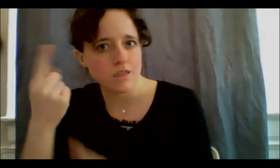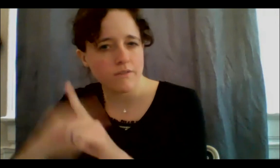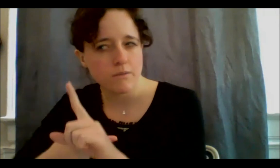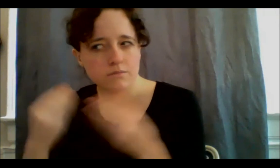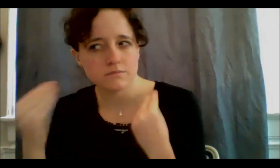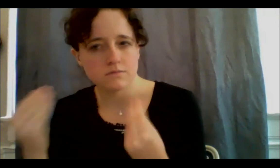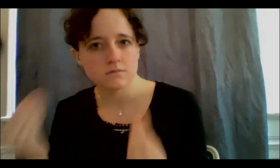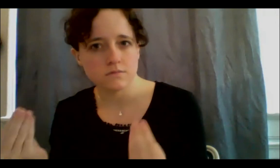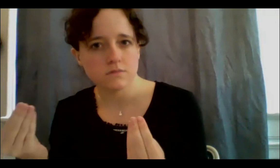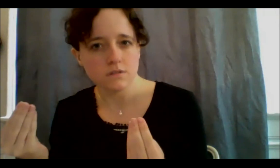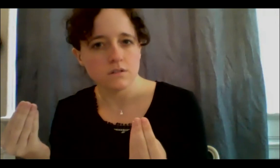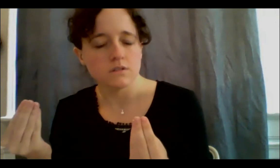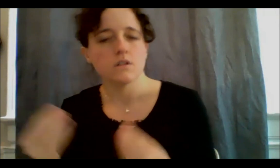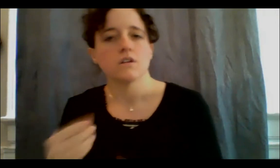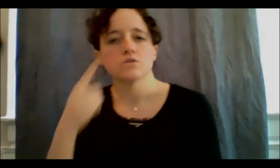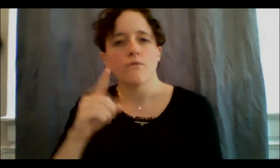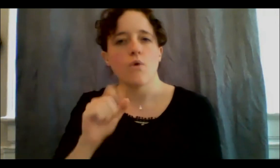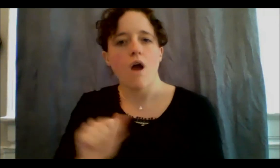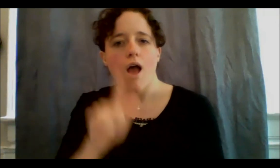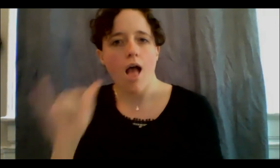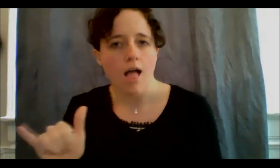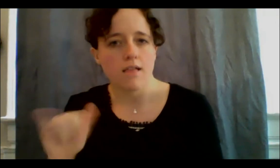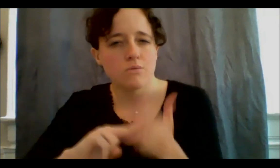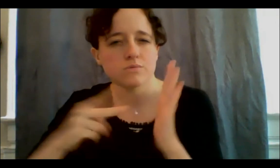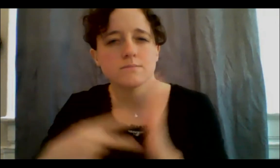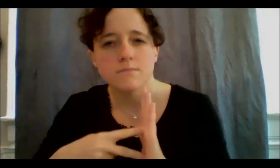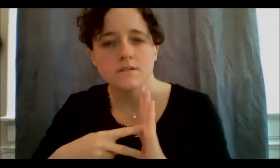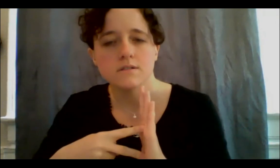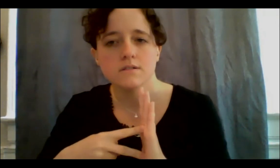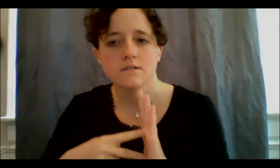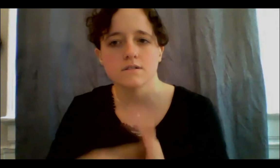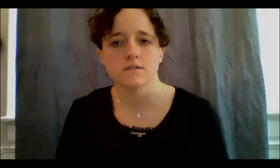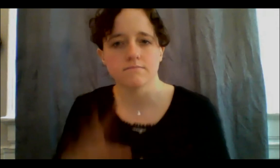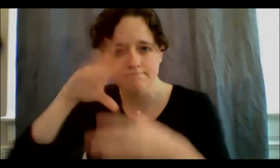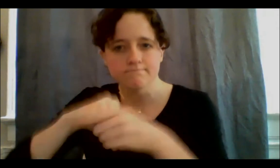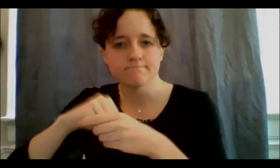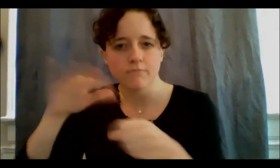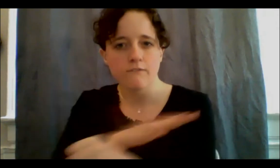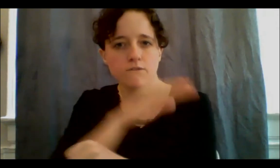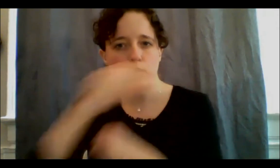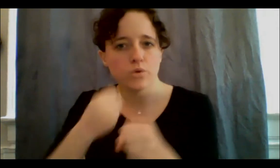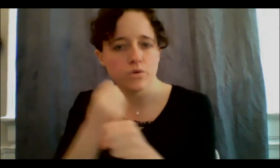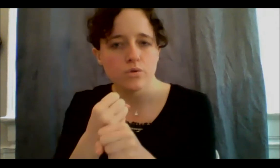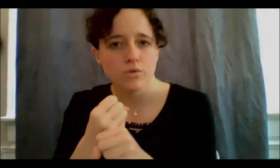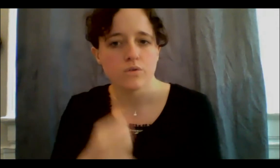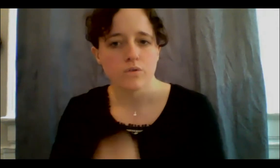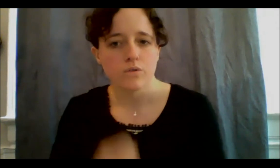and what that means, you know, recognizing that there are places in which we are in positions of privilege and there are places where we are the vulnerable ones.